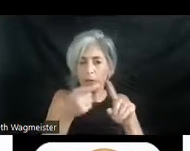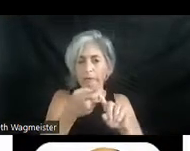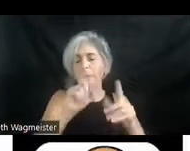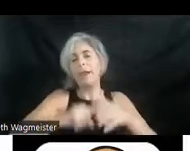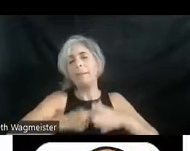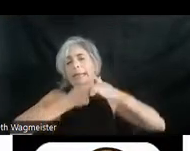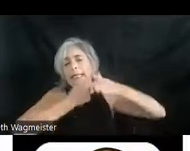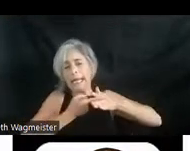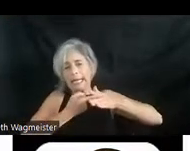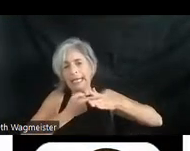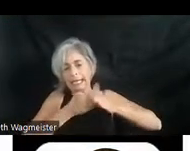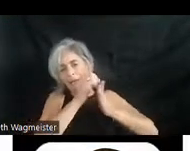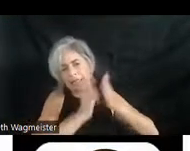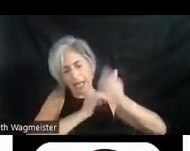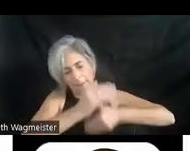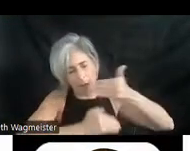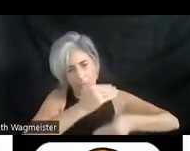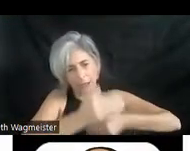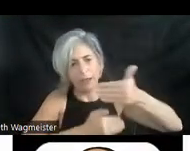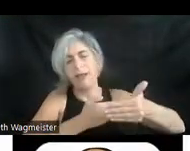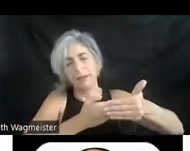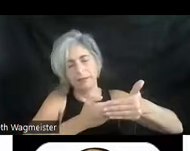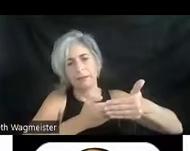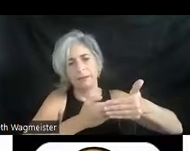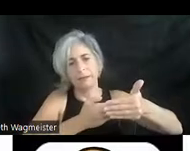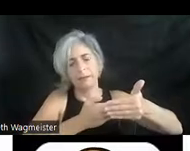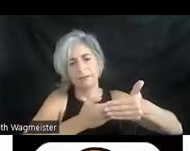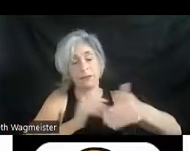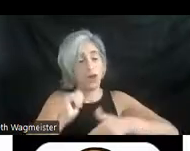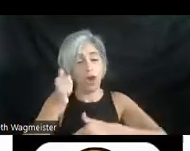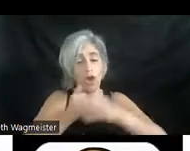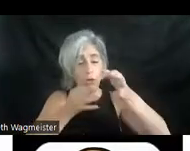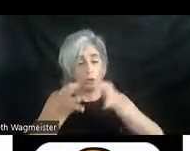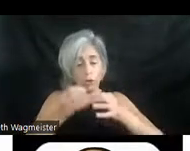of the design process. While audio description benefits a wide audience